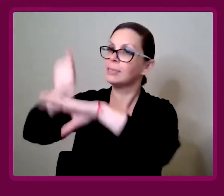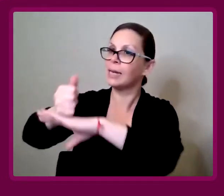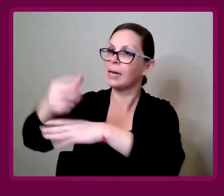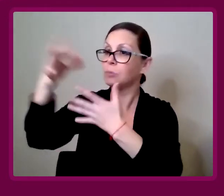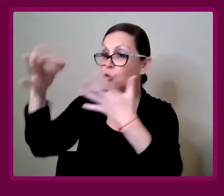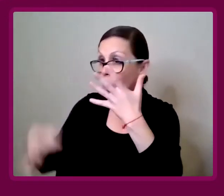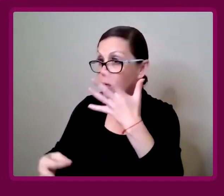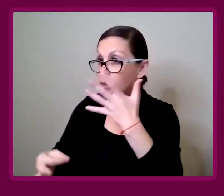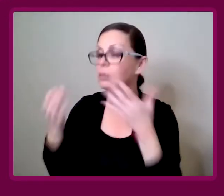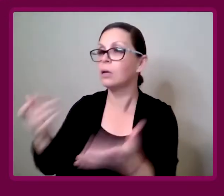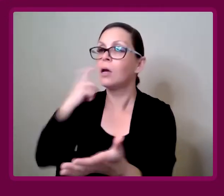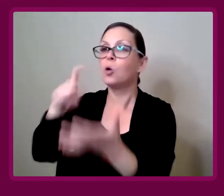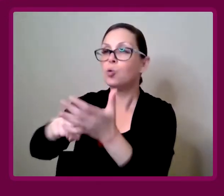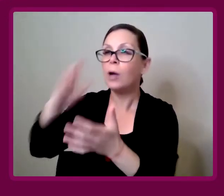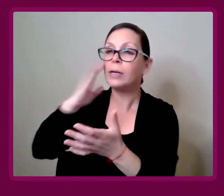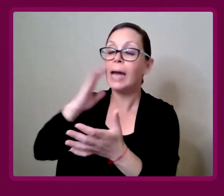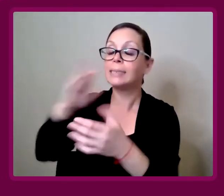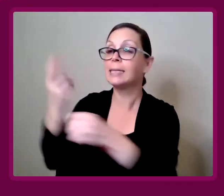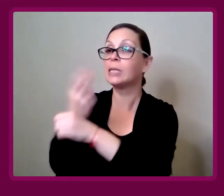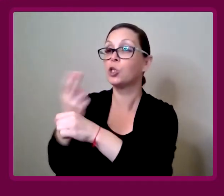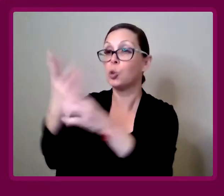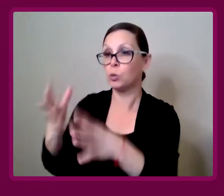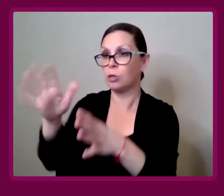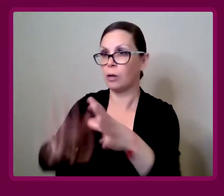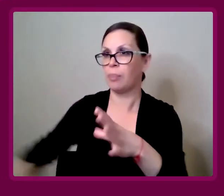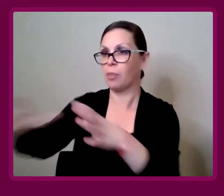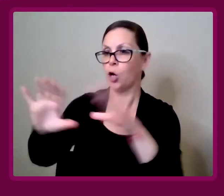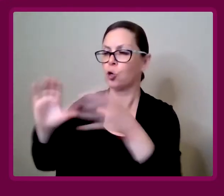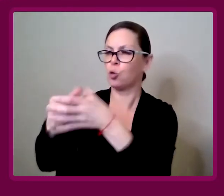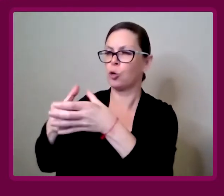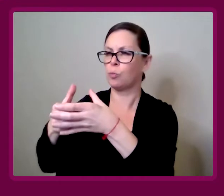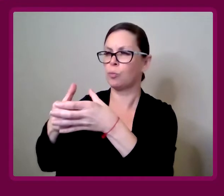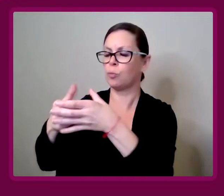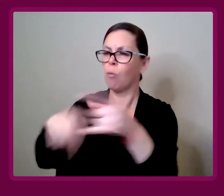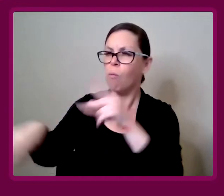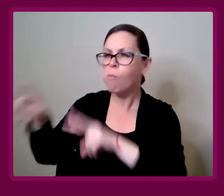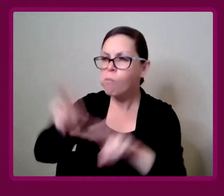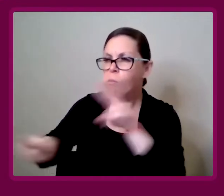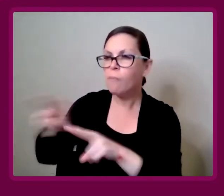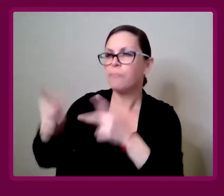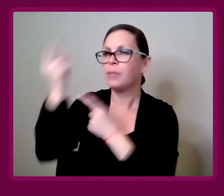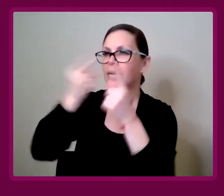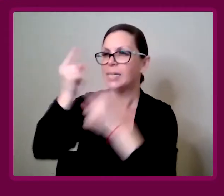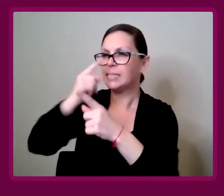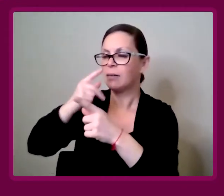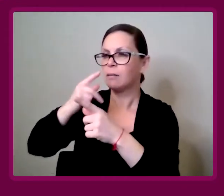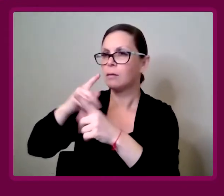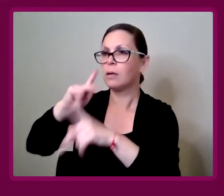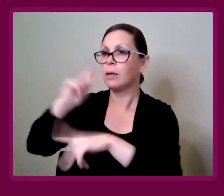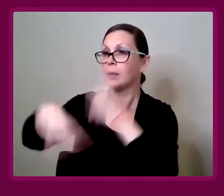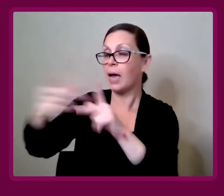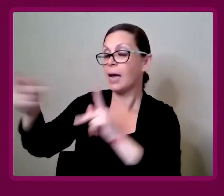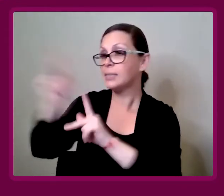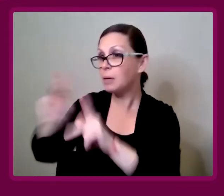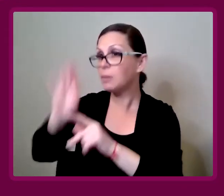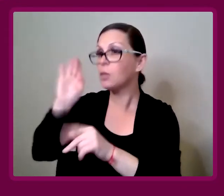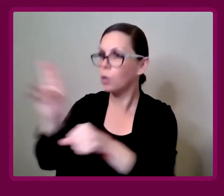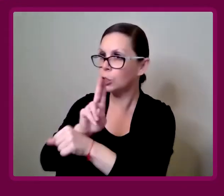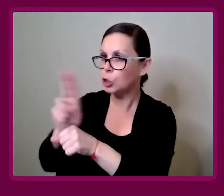It's about recognizing the user group, and considering the types of people that are going to be in that area.